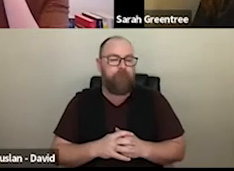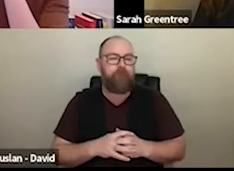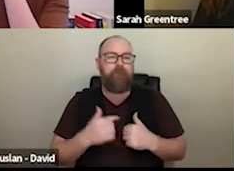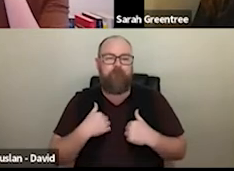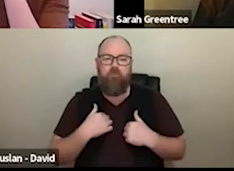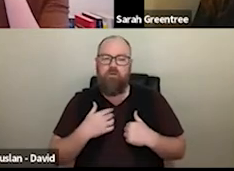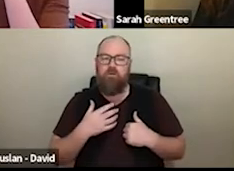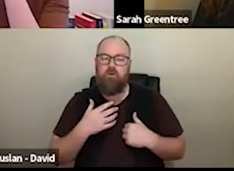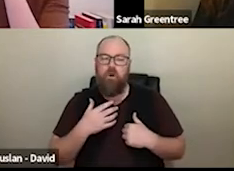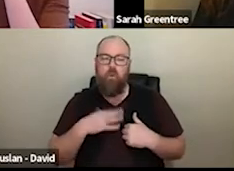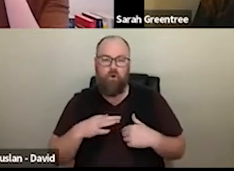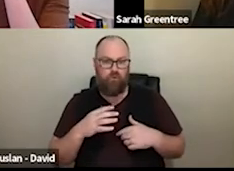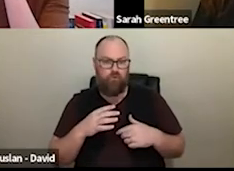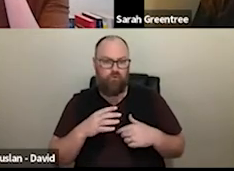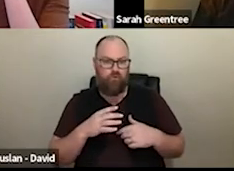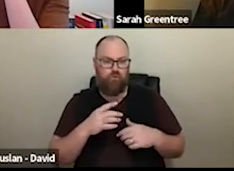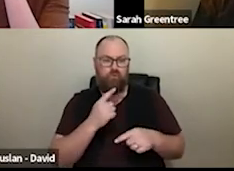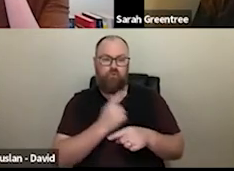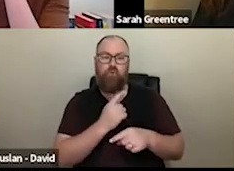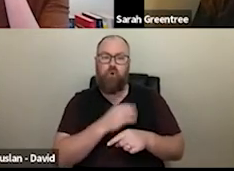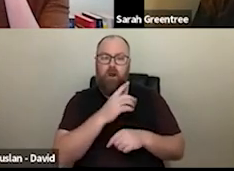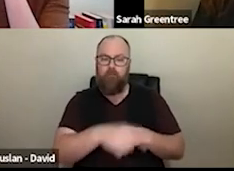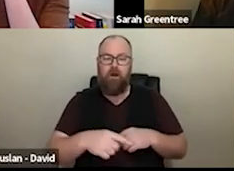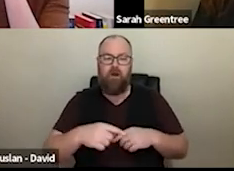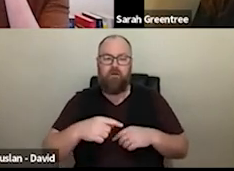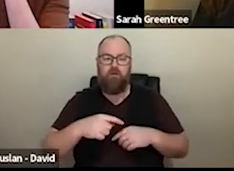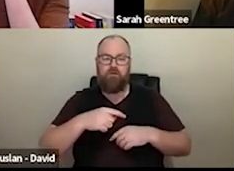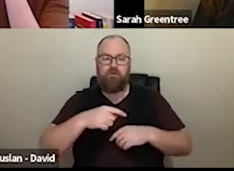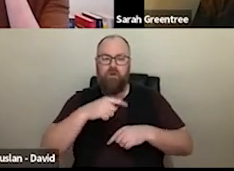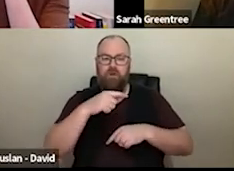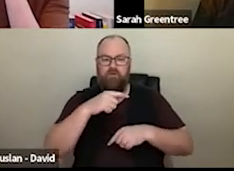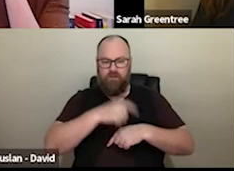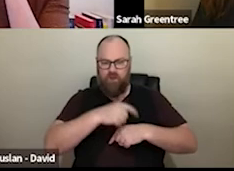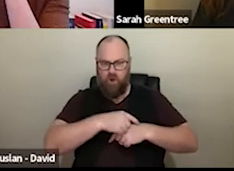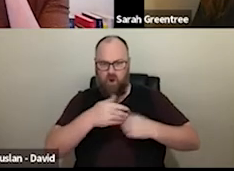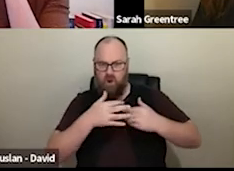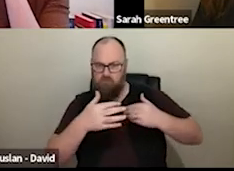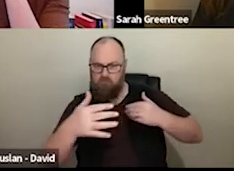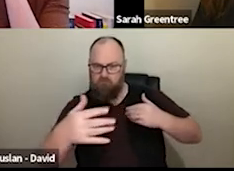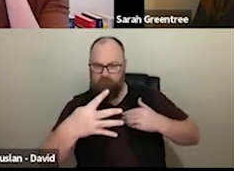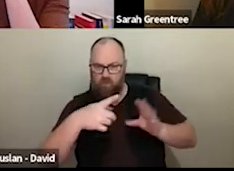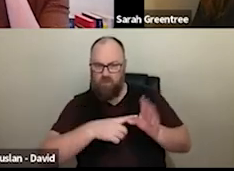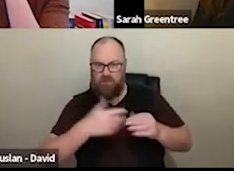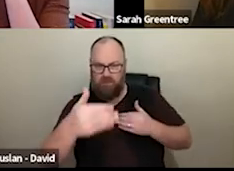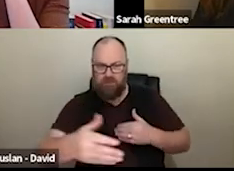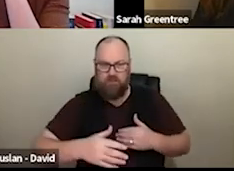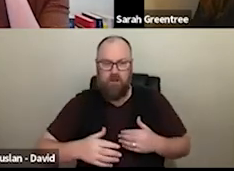I just wanted to touch on the timelines for it, and of course I'm not going to go through those guidelines in a whole bunch of detail.